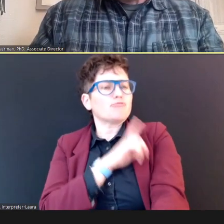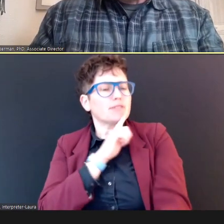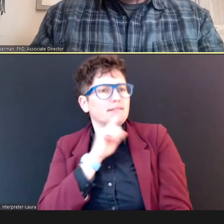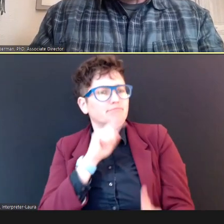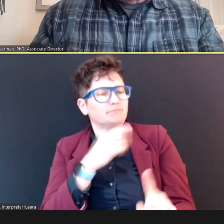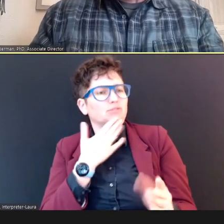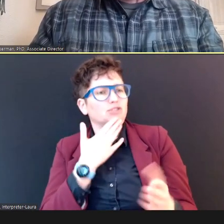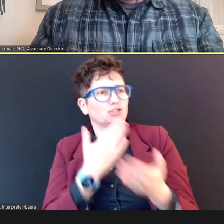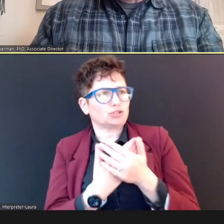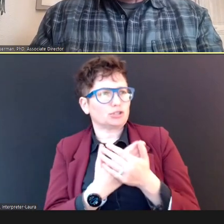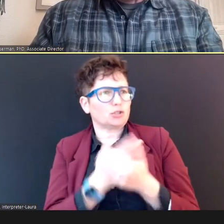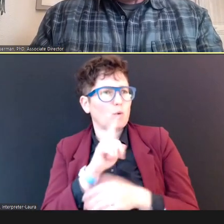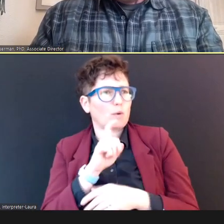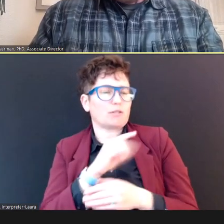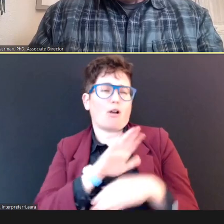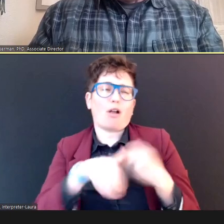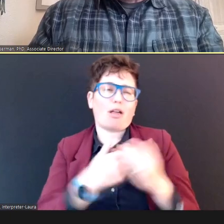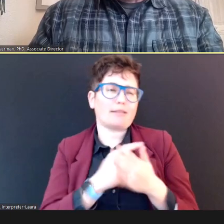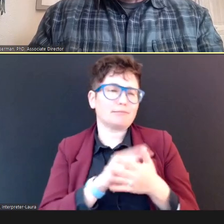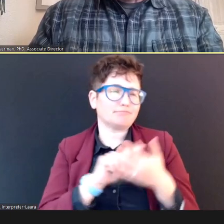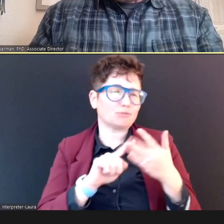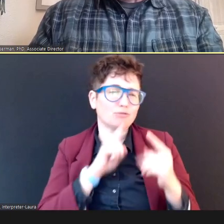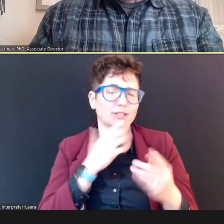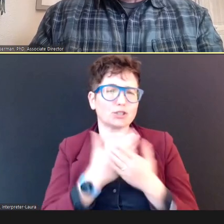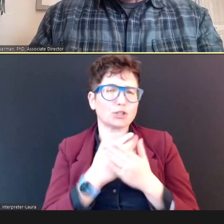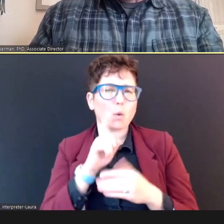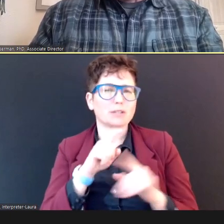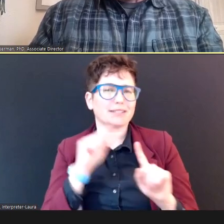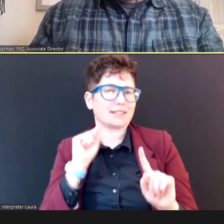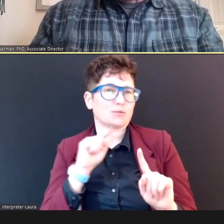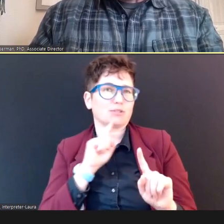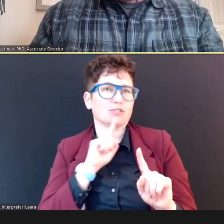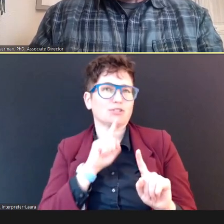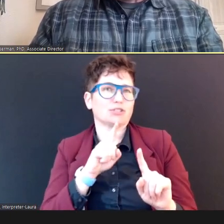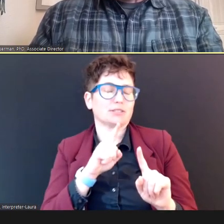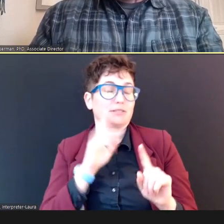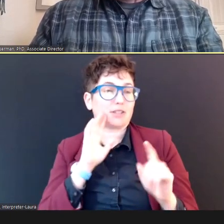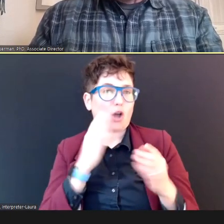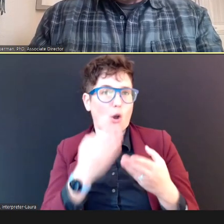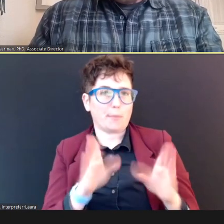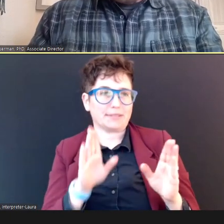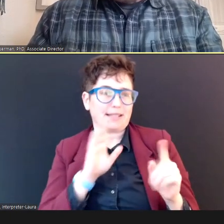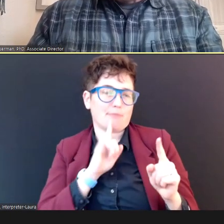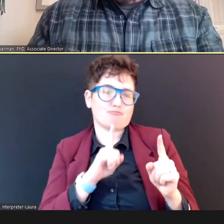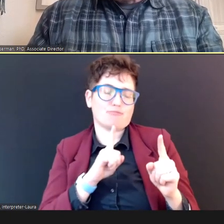This one, happens to open up a whole can of worms, so -- living in